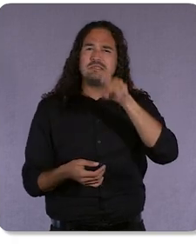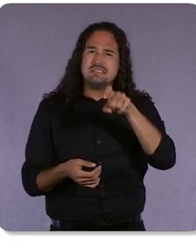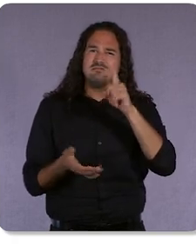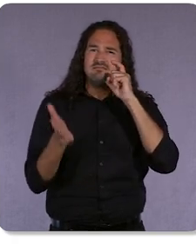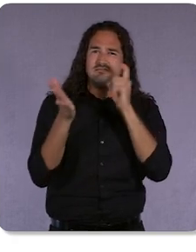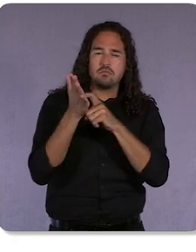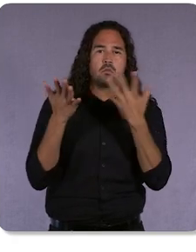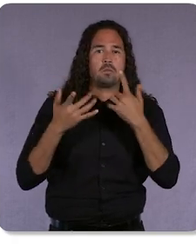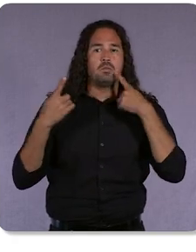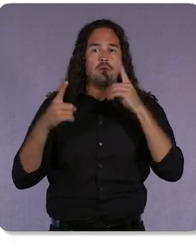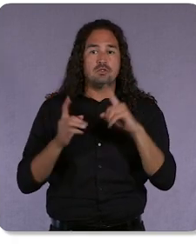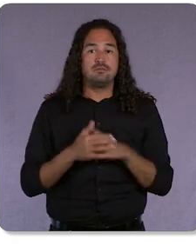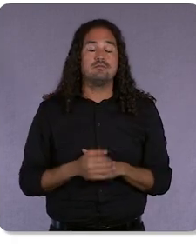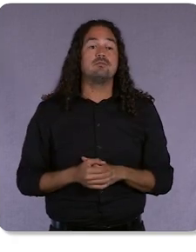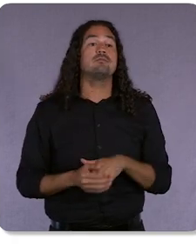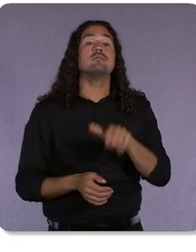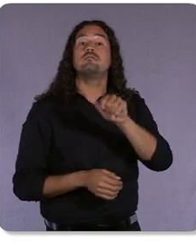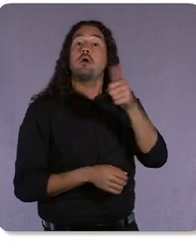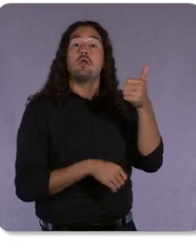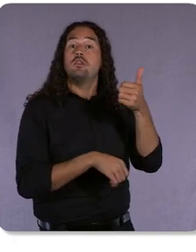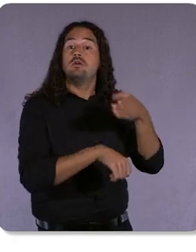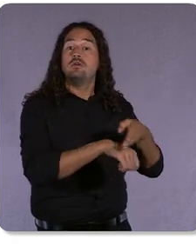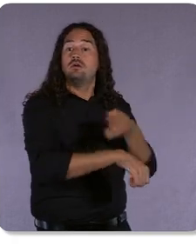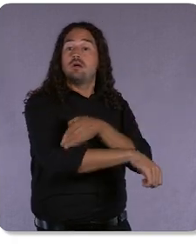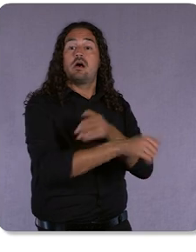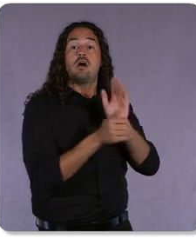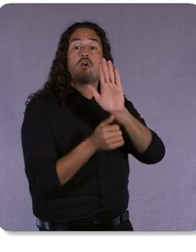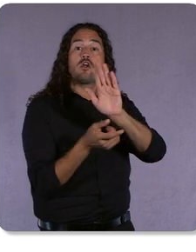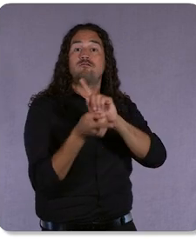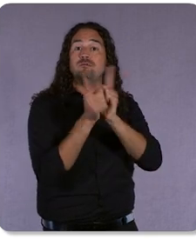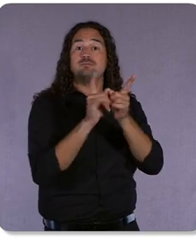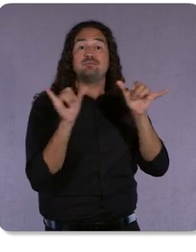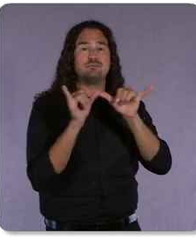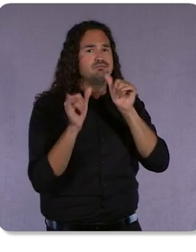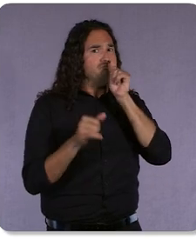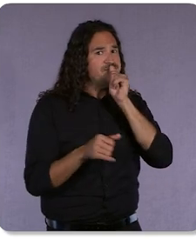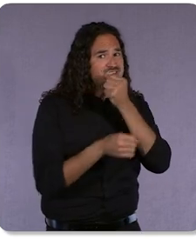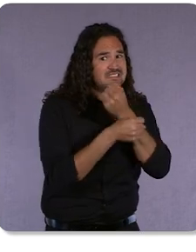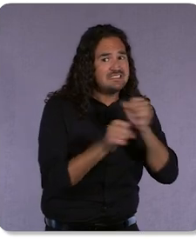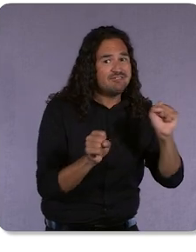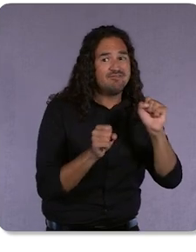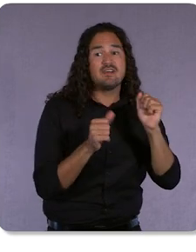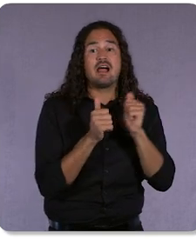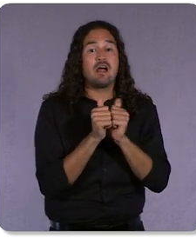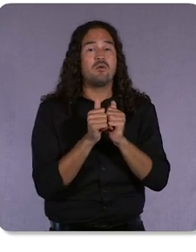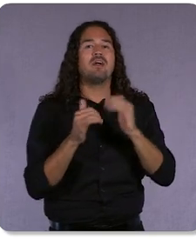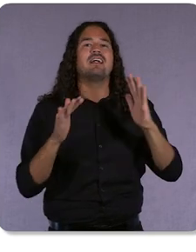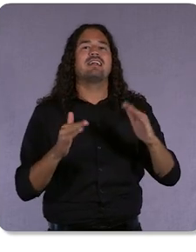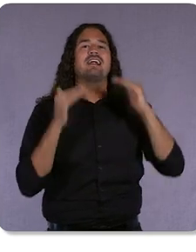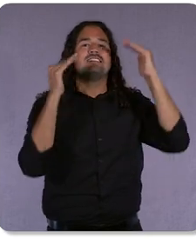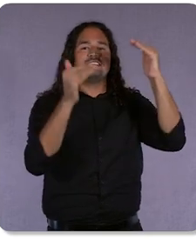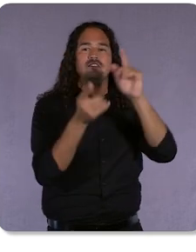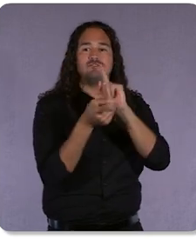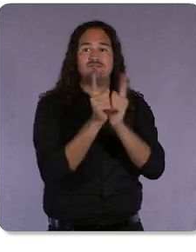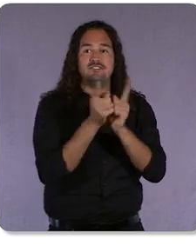Another way to improve your conversion measurement in a privacy-safe way is Enhanced Conversions, which we introduced last year. And now we’re making it even better